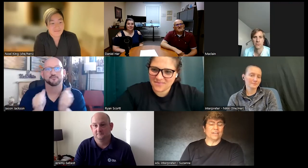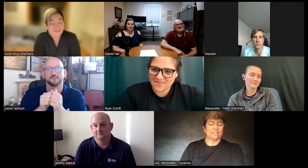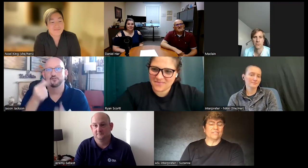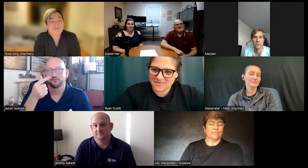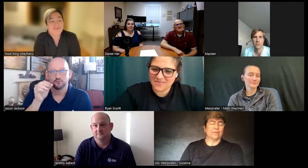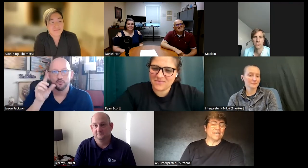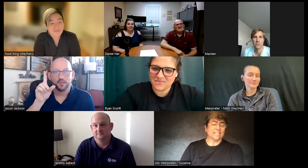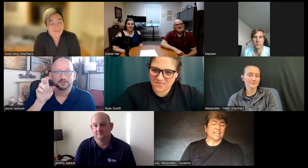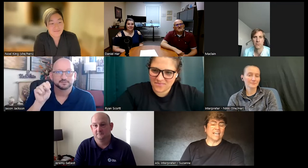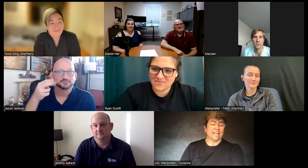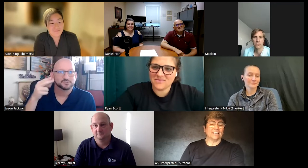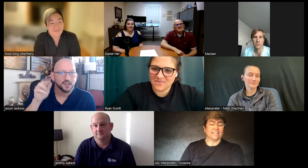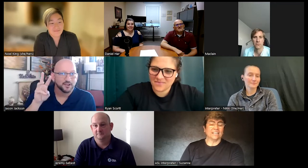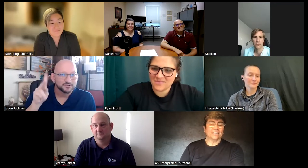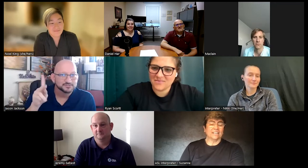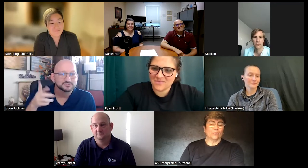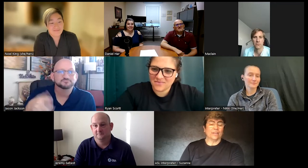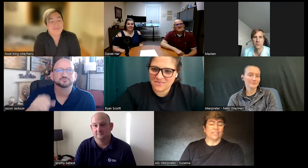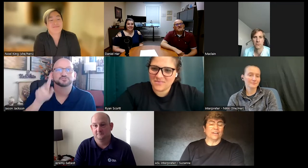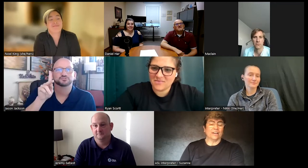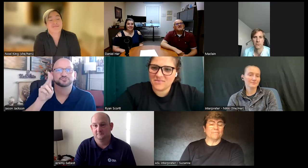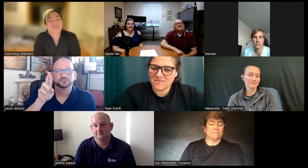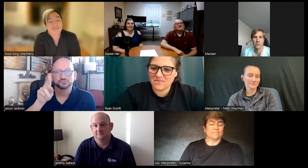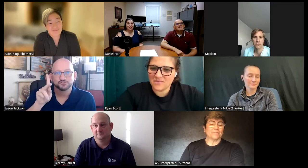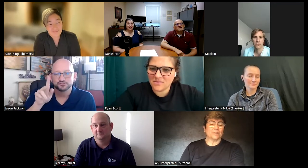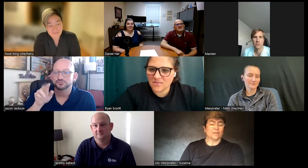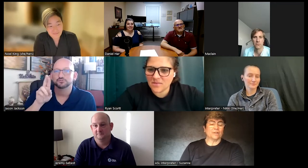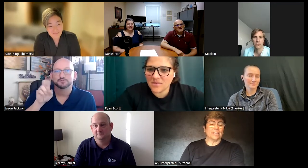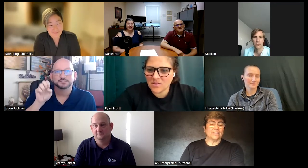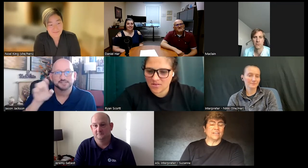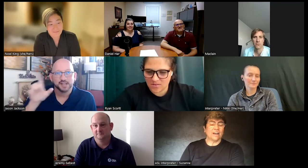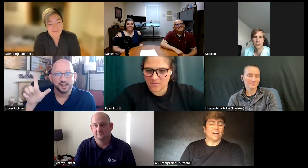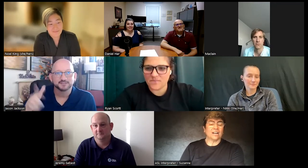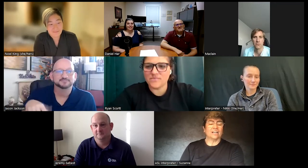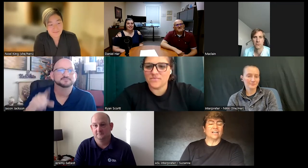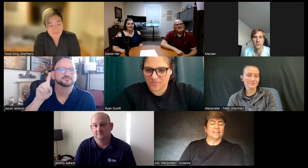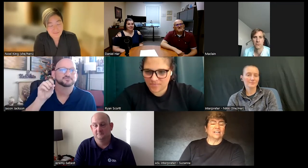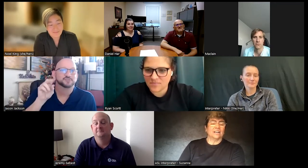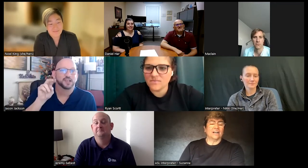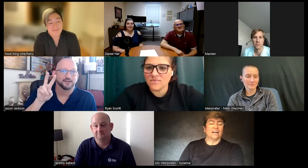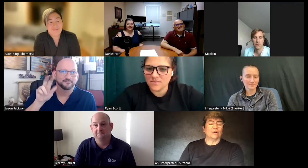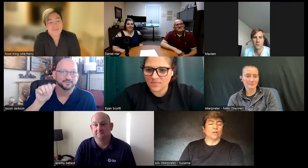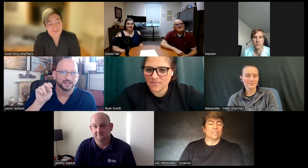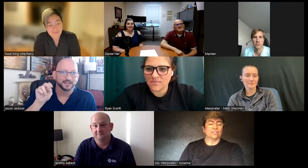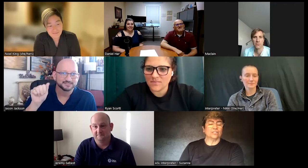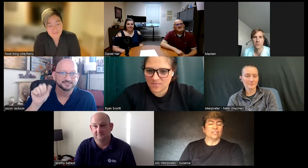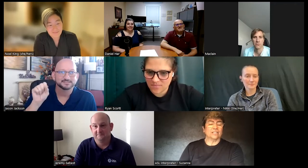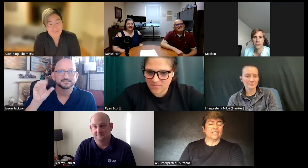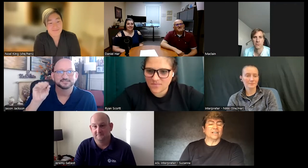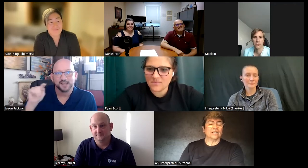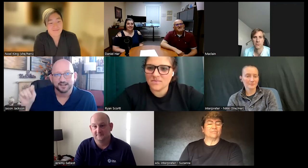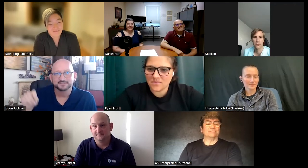from beginning to end with um Ethan Hawke uh Russell